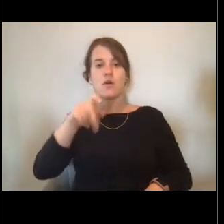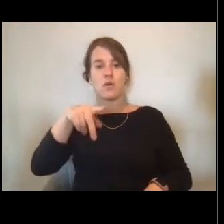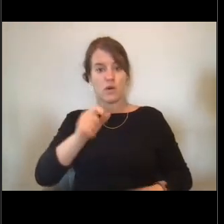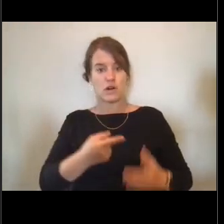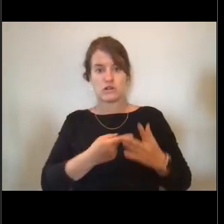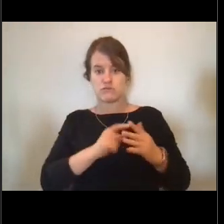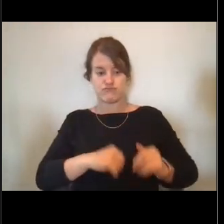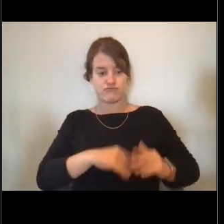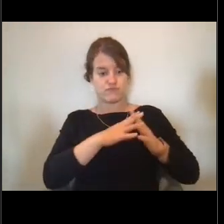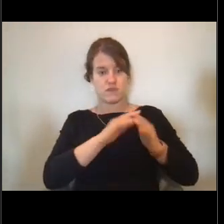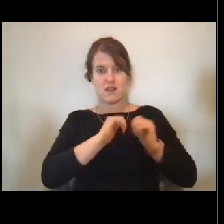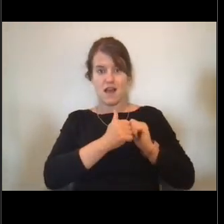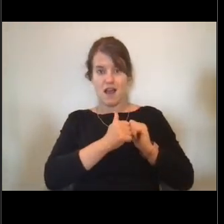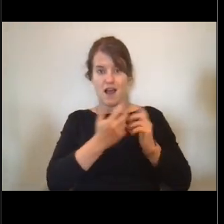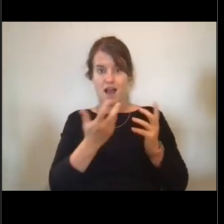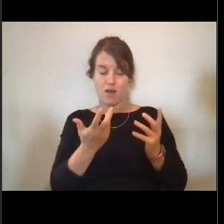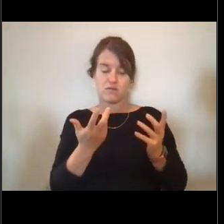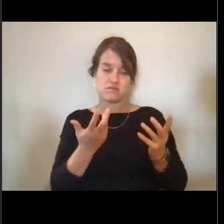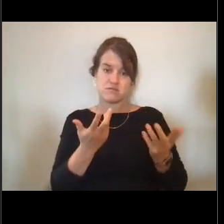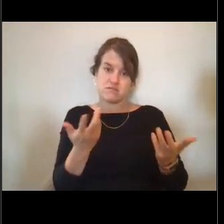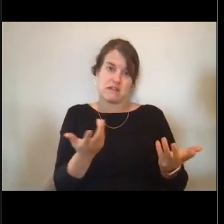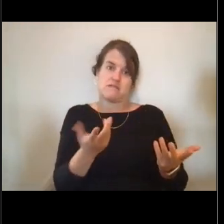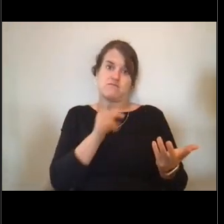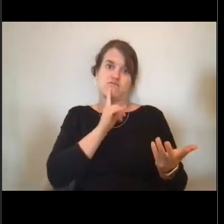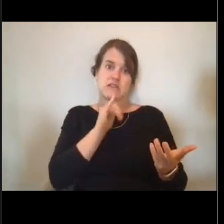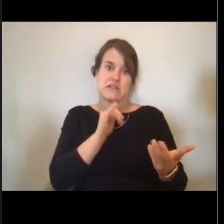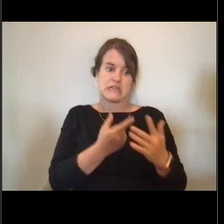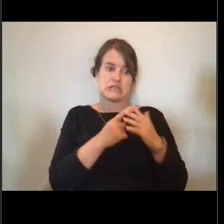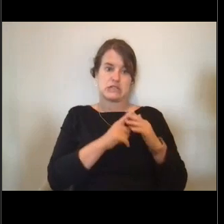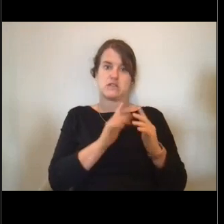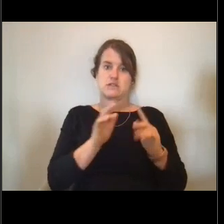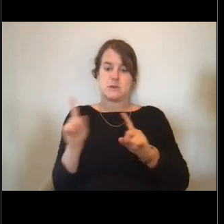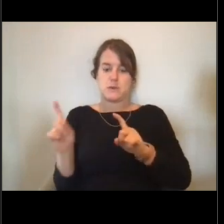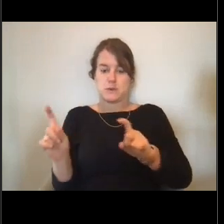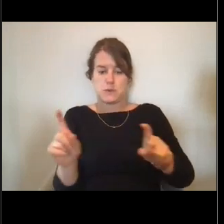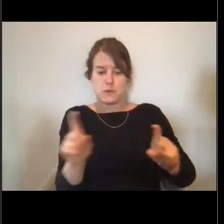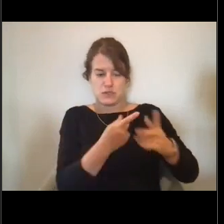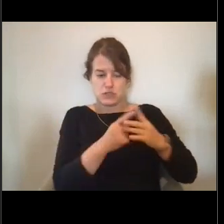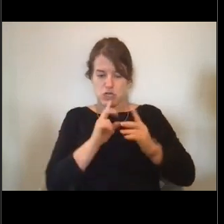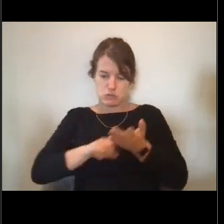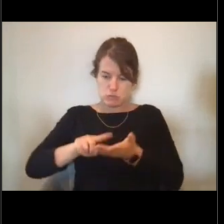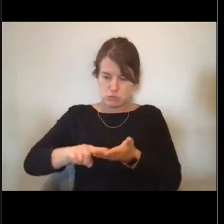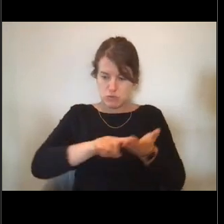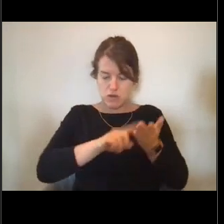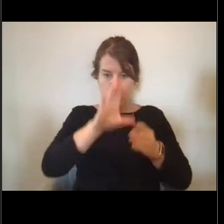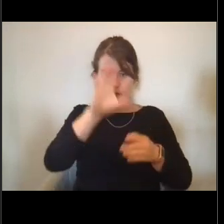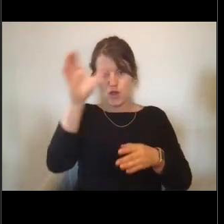or we can trace our history back to the survey of the coast and the need for nautical charts